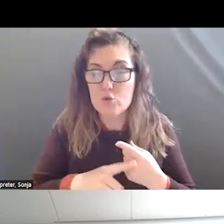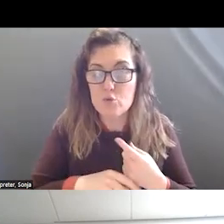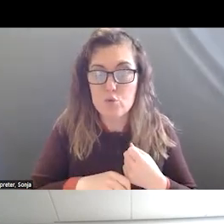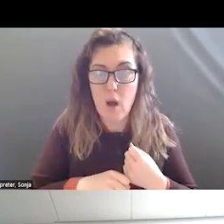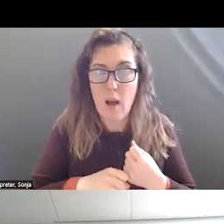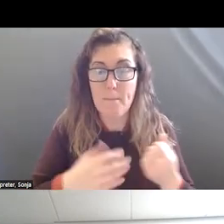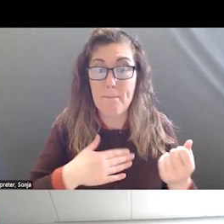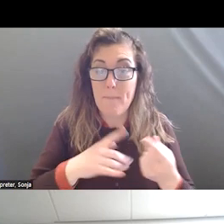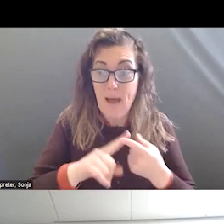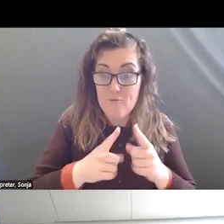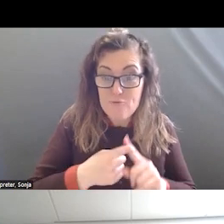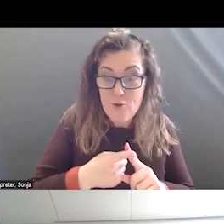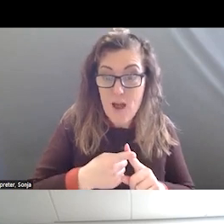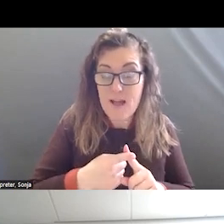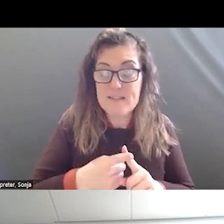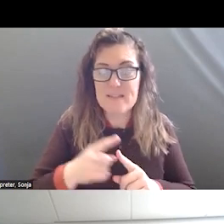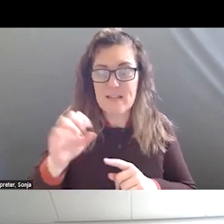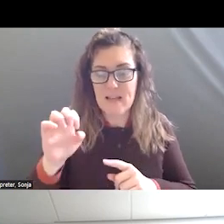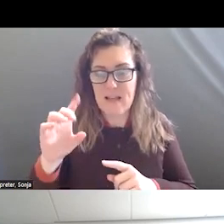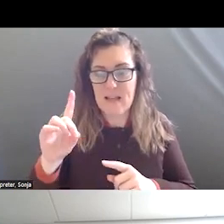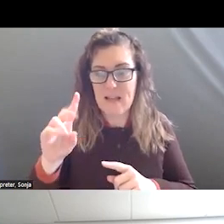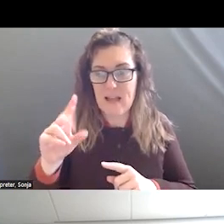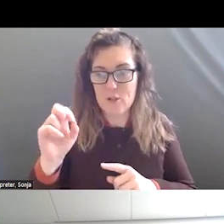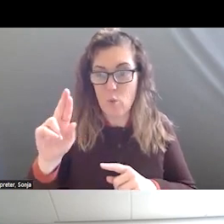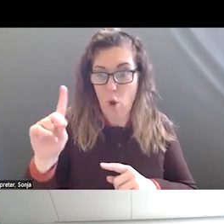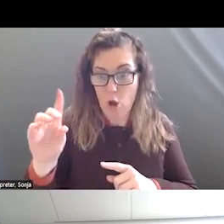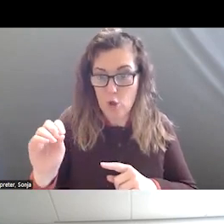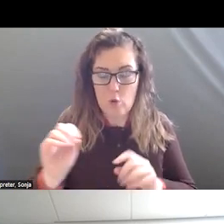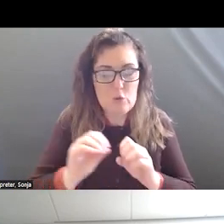AND COLLEAGUE EDUARDO VEGA. IF THERE WAS AN OPPORTUNITY TO DO